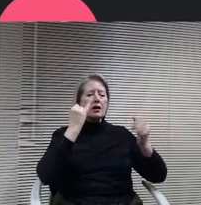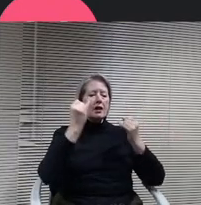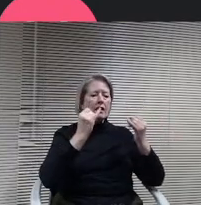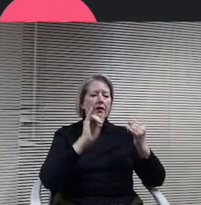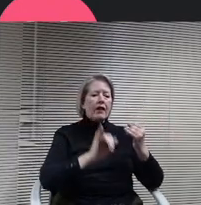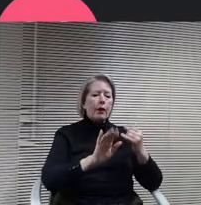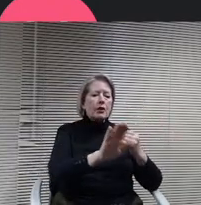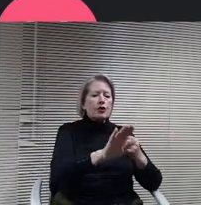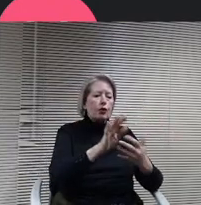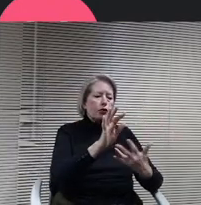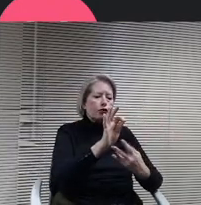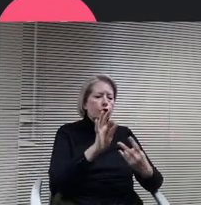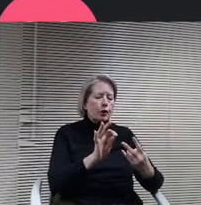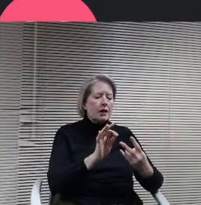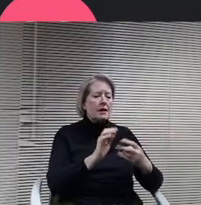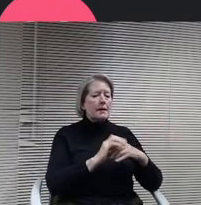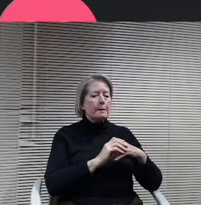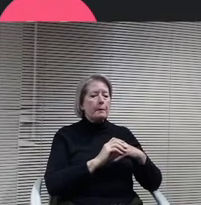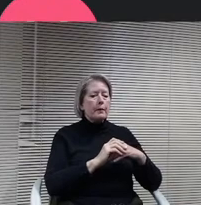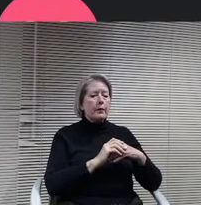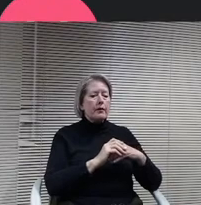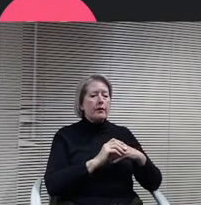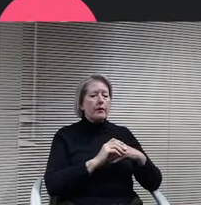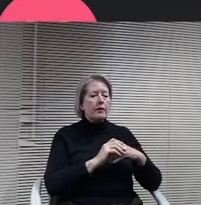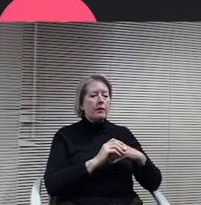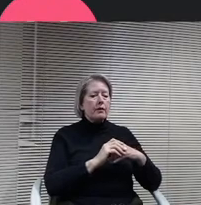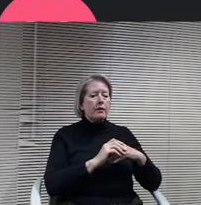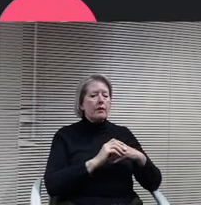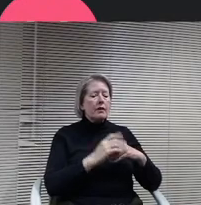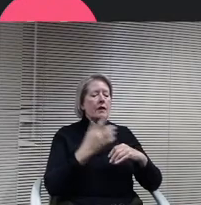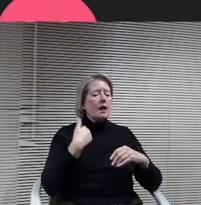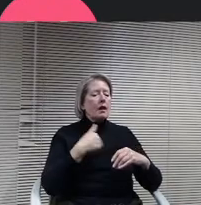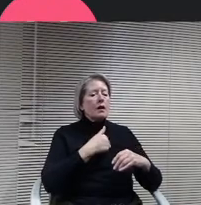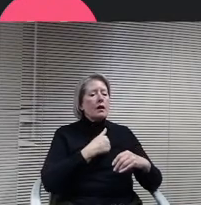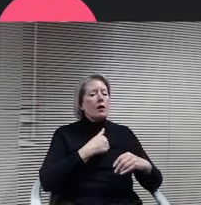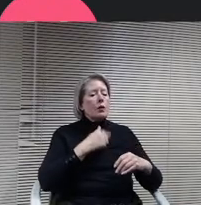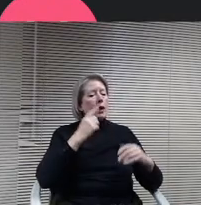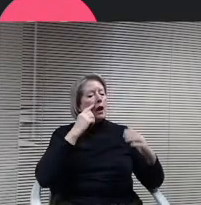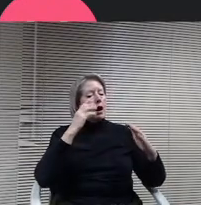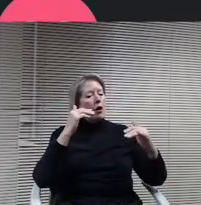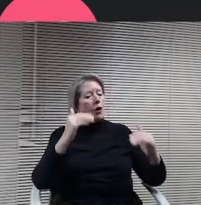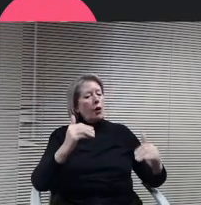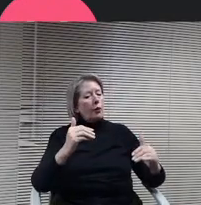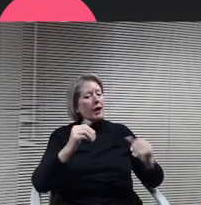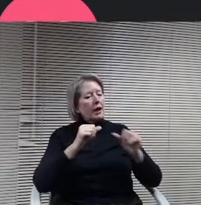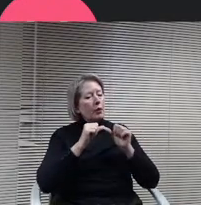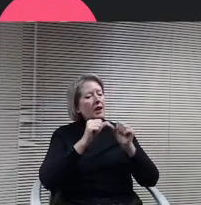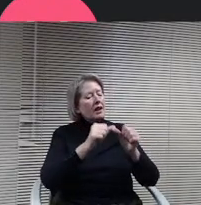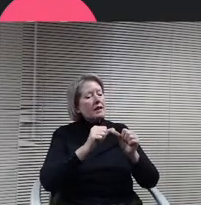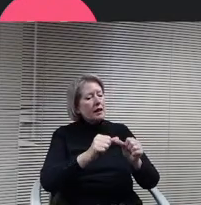was choice, but you know, obviously, we're hoping that the program will continue on and be a rousing success. But there is